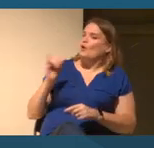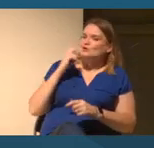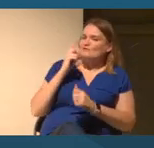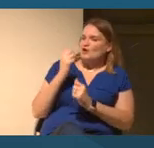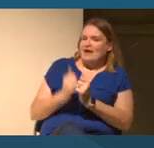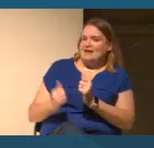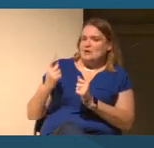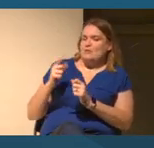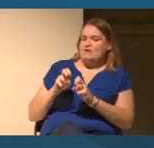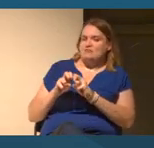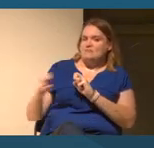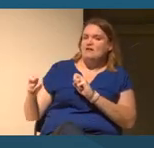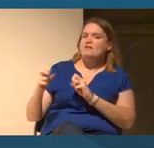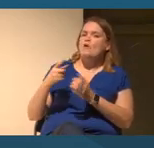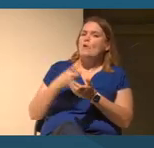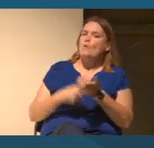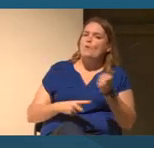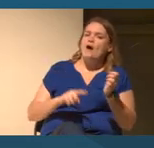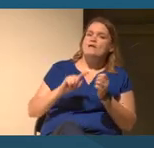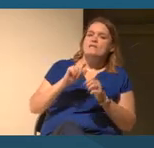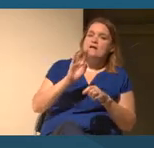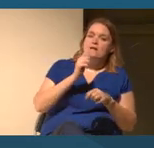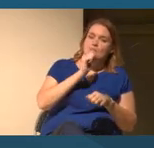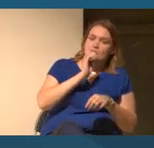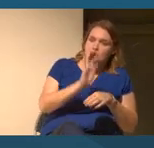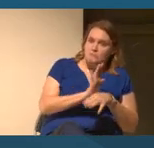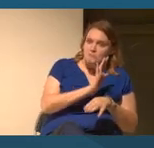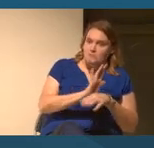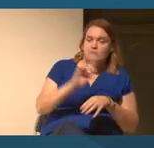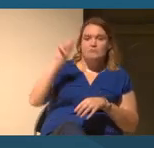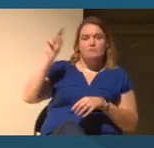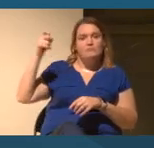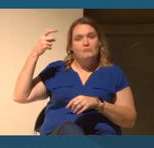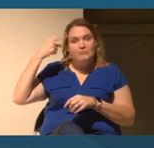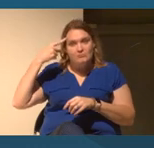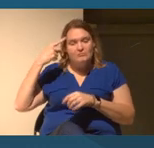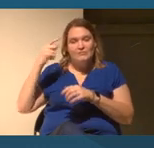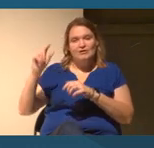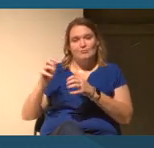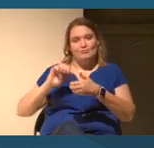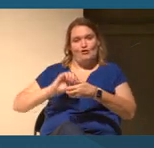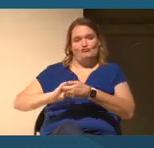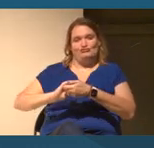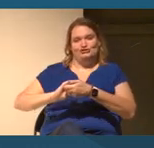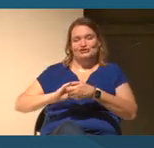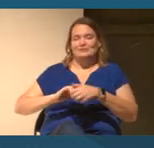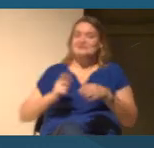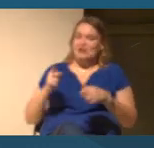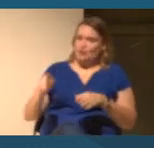public private partnerships are you most fond of that help supplement the gaps in implementing